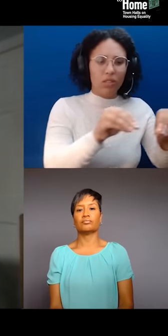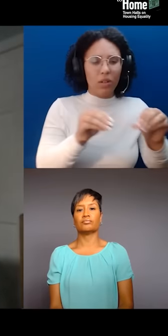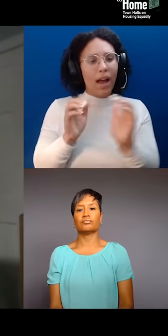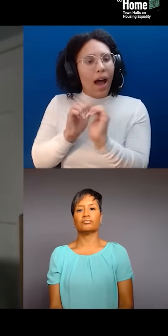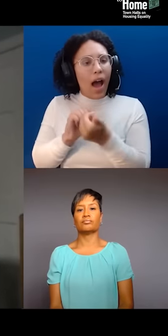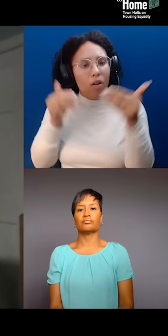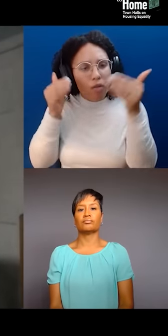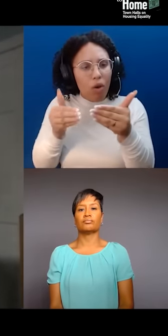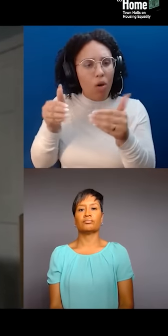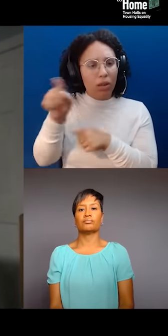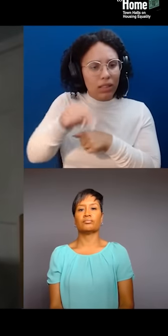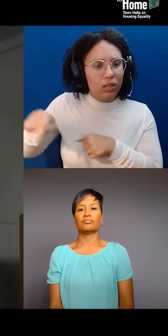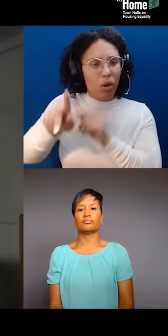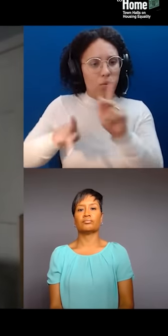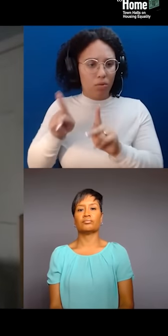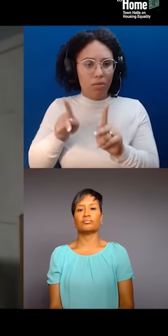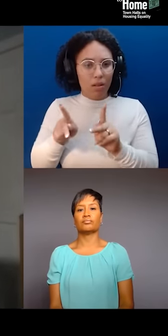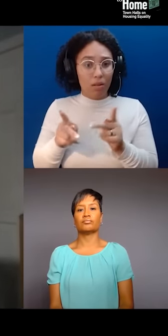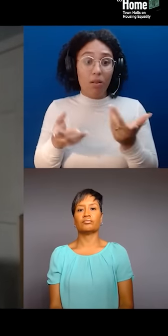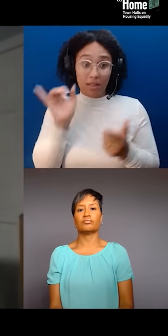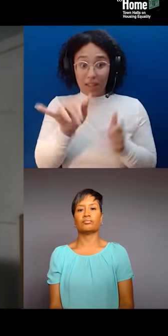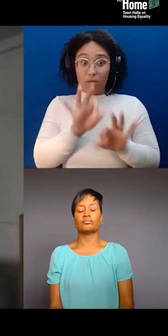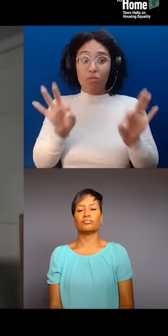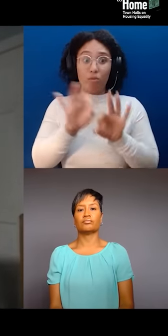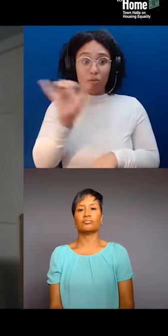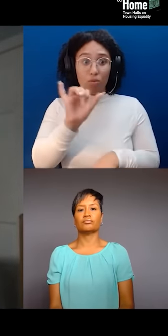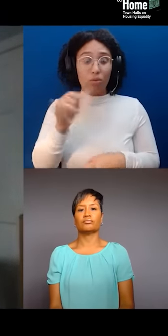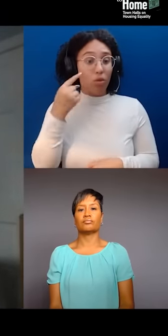to folks in Chinatown, to tenants 'Cause I often think that, for them,